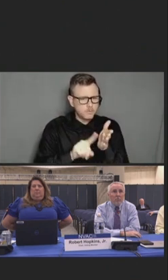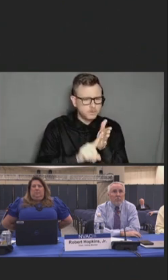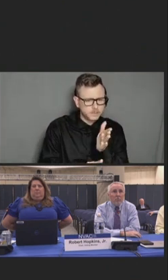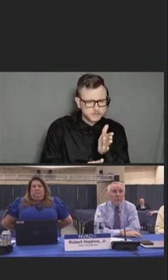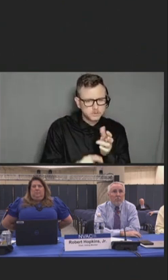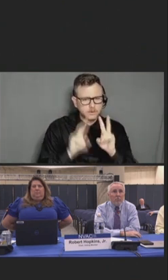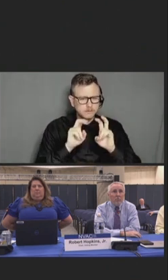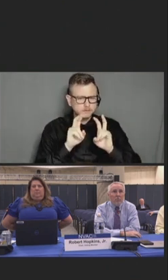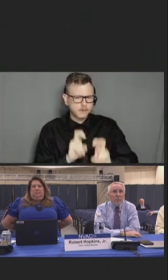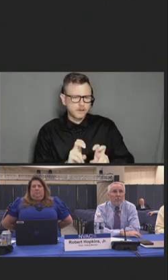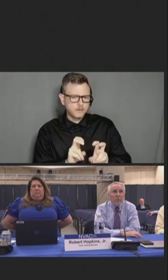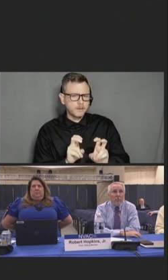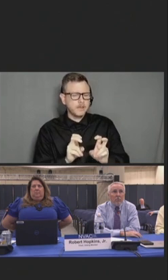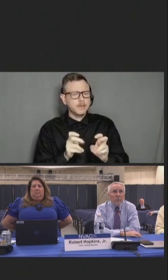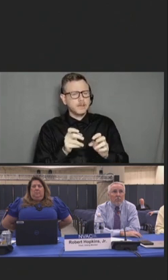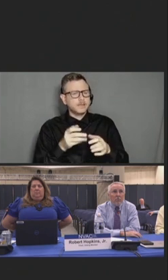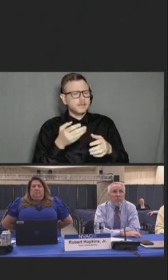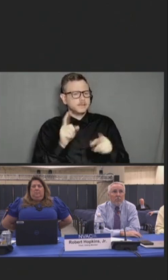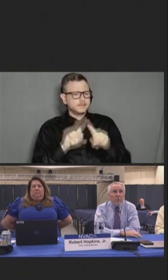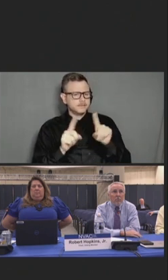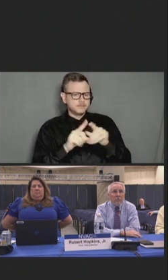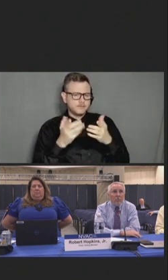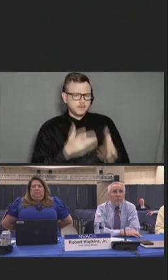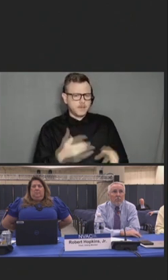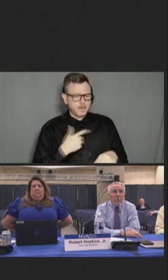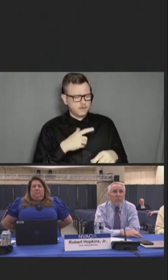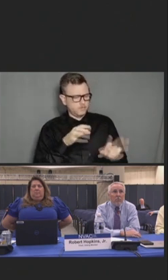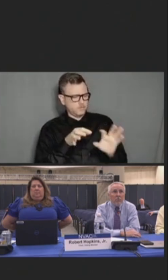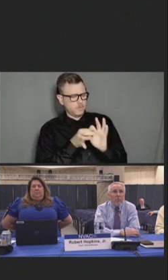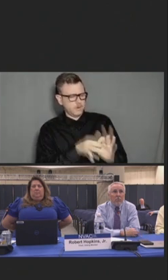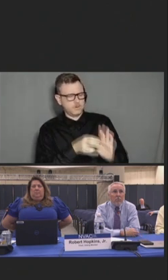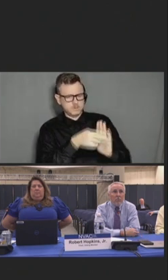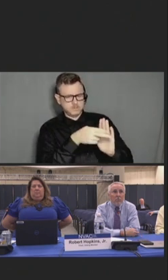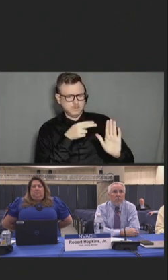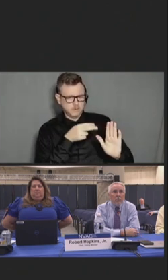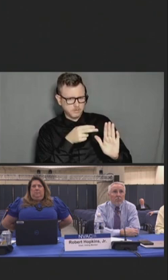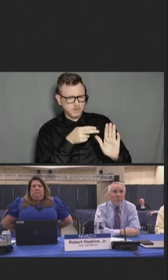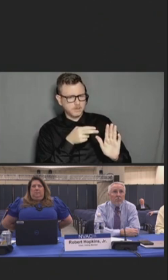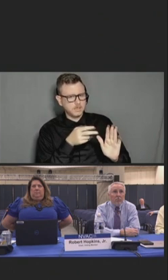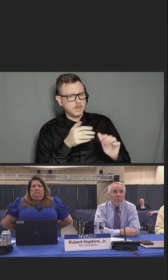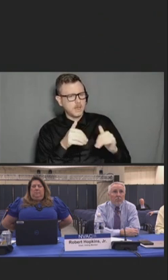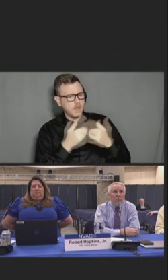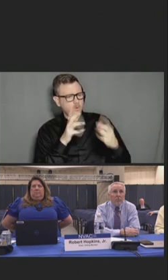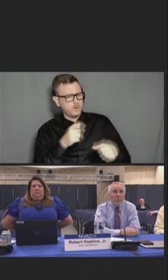as recommendations regarding preventive measures have evolved. Next slide, please.